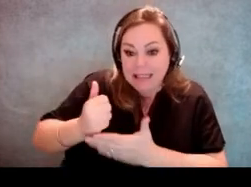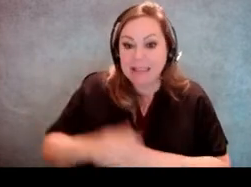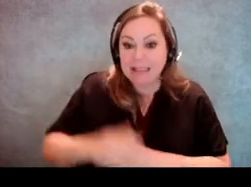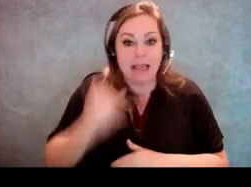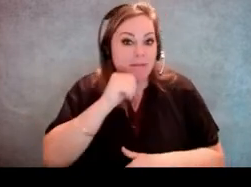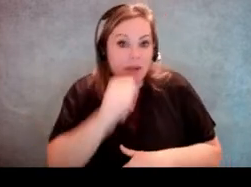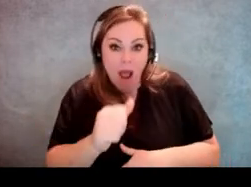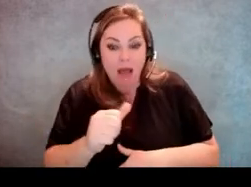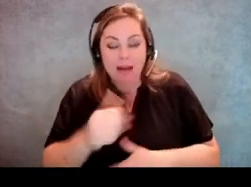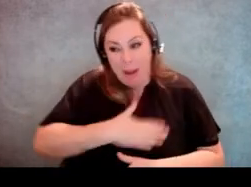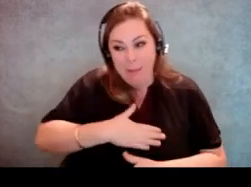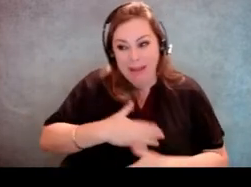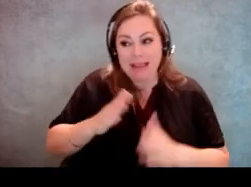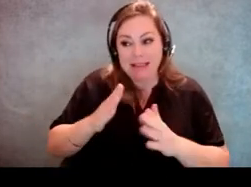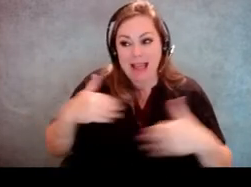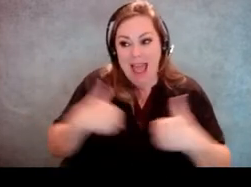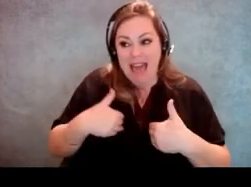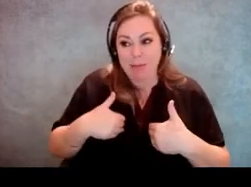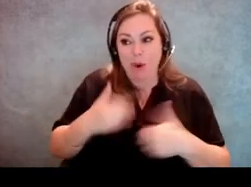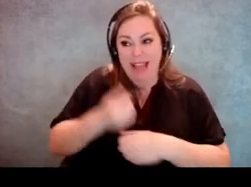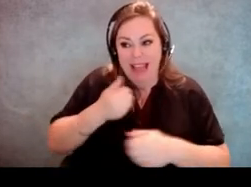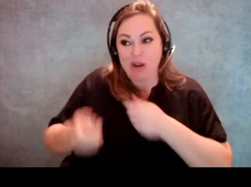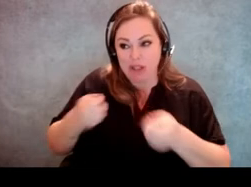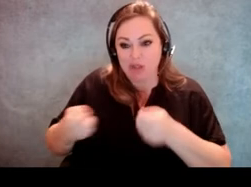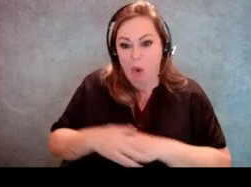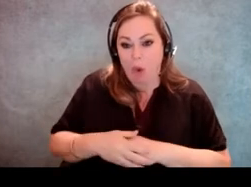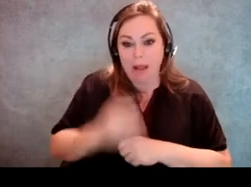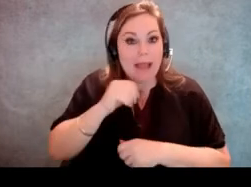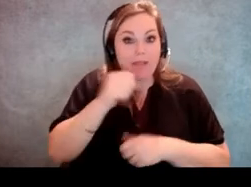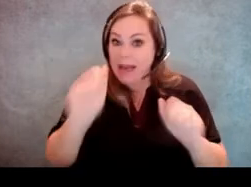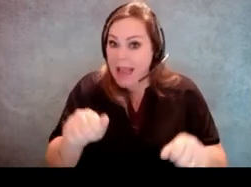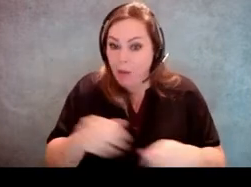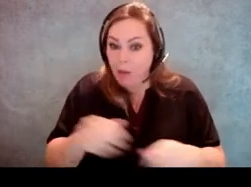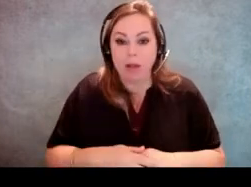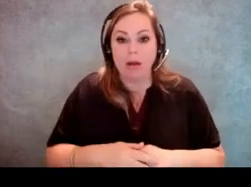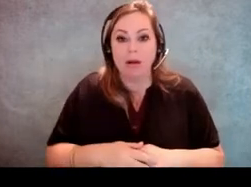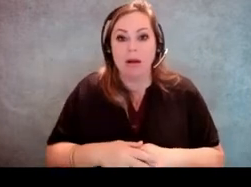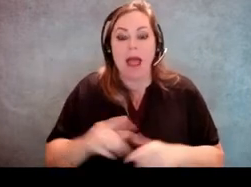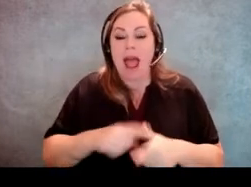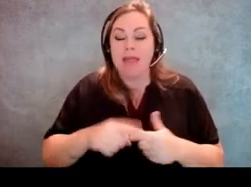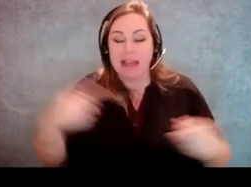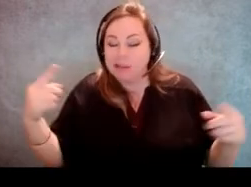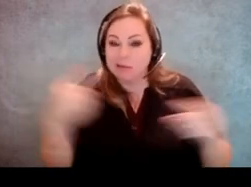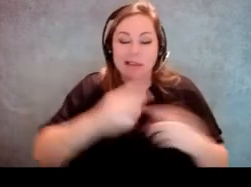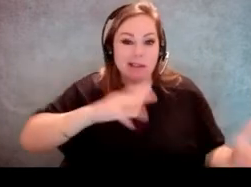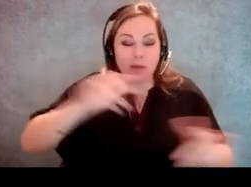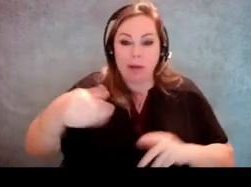if they could please get their service animal under control. And if they were not able to and it was disrupting other voters experiences,